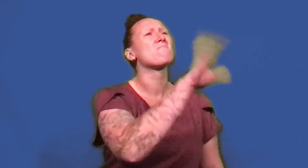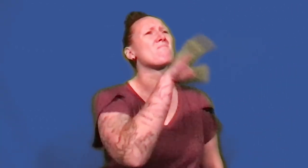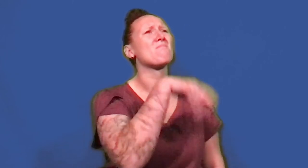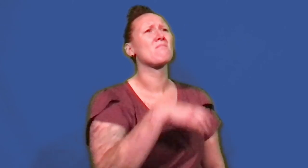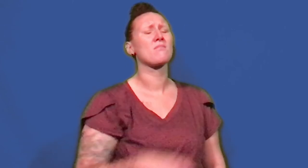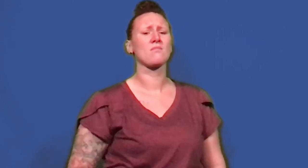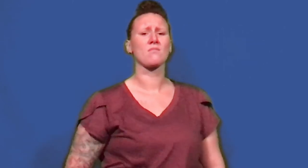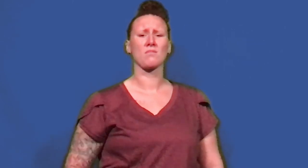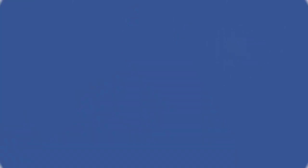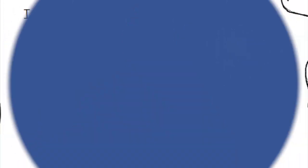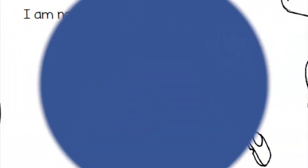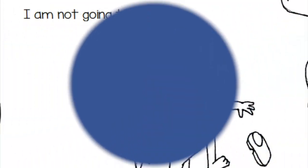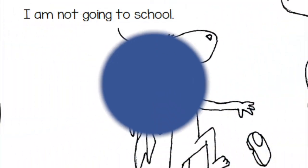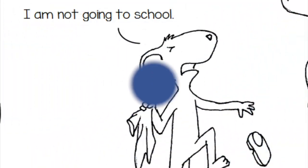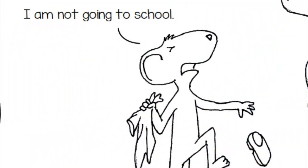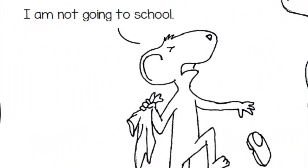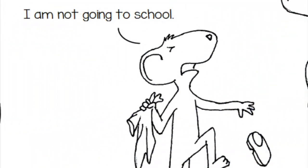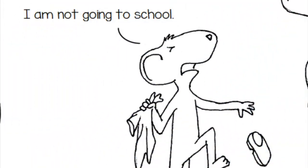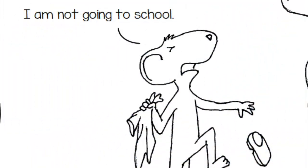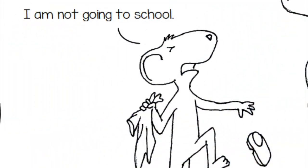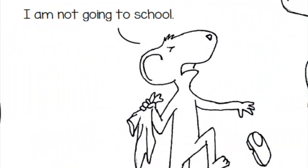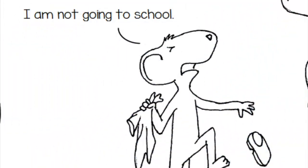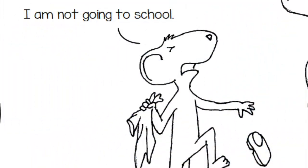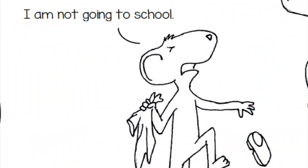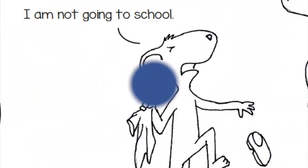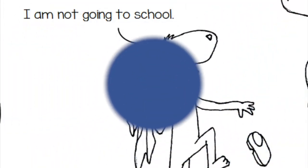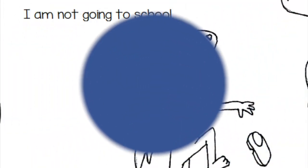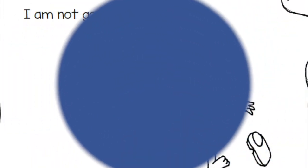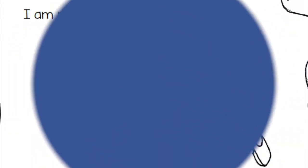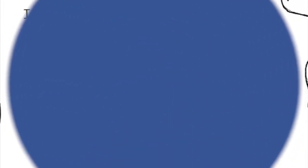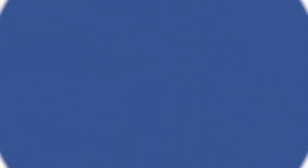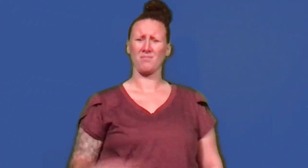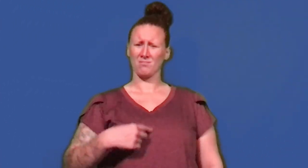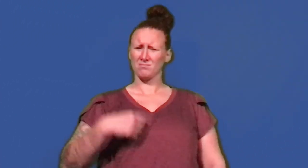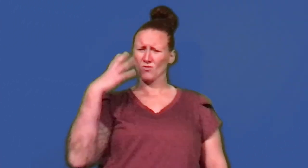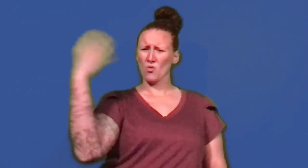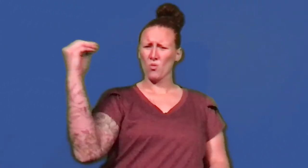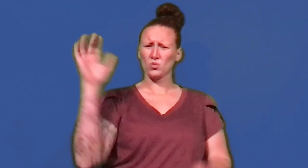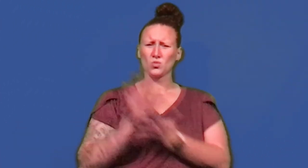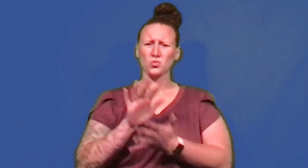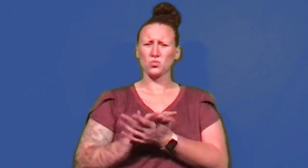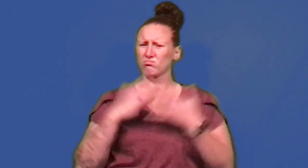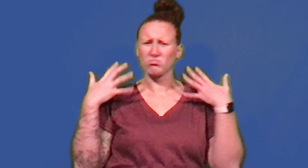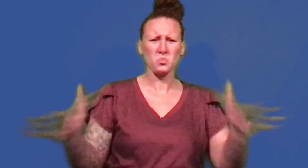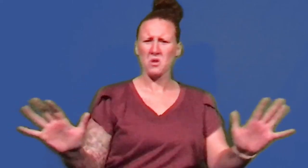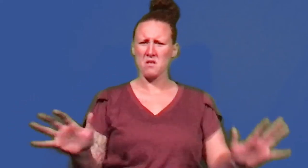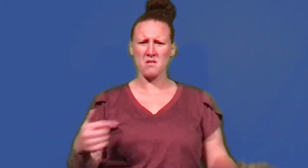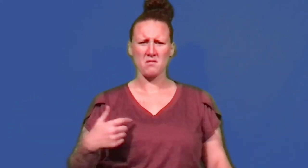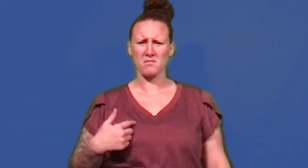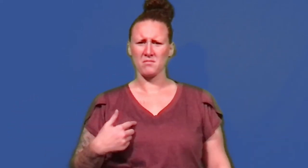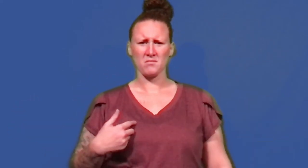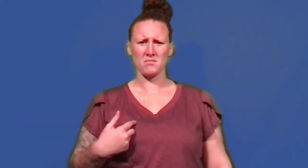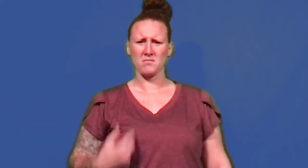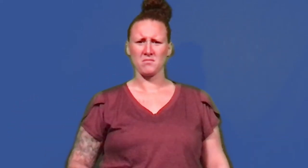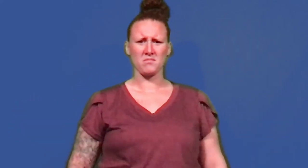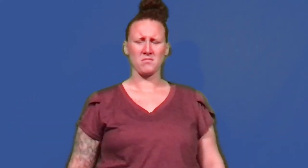Mommy. I am not going to school.